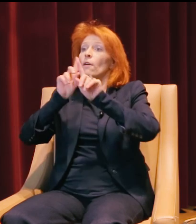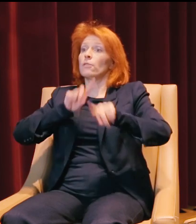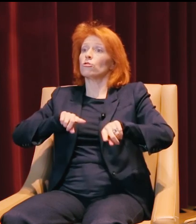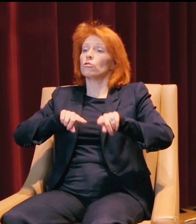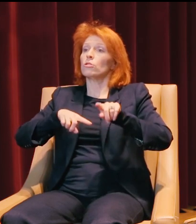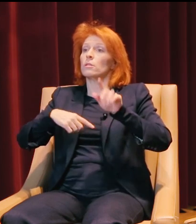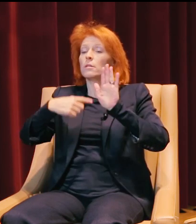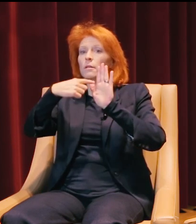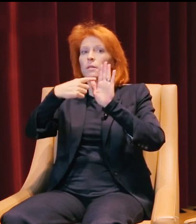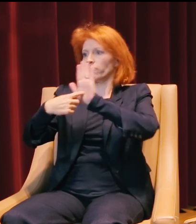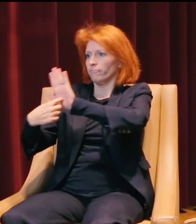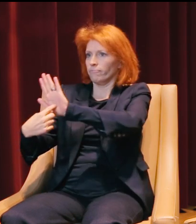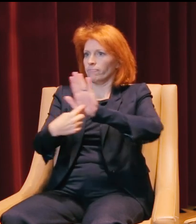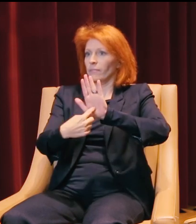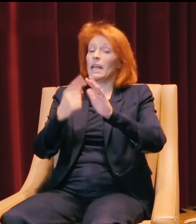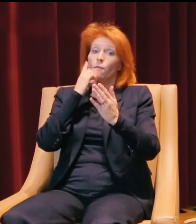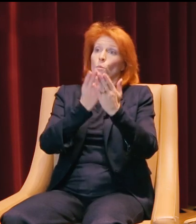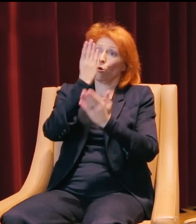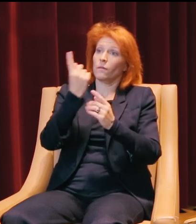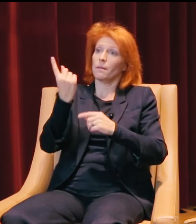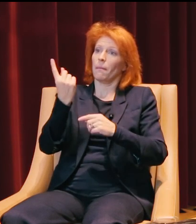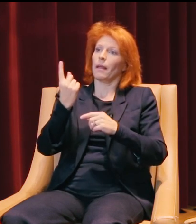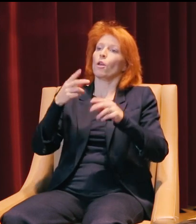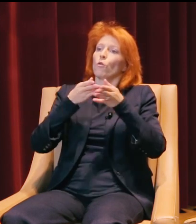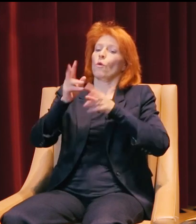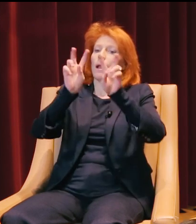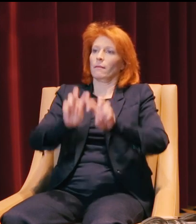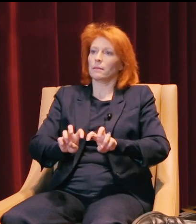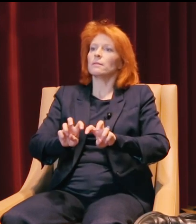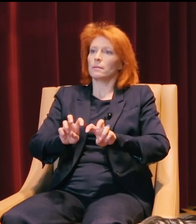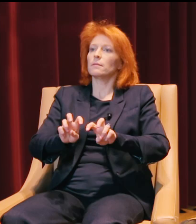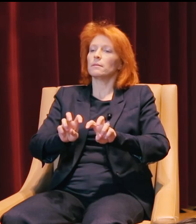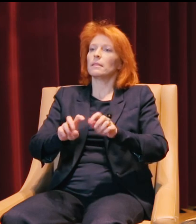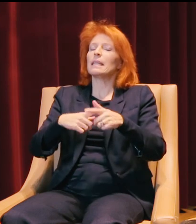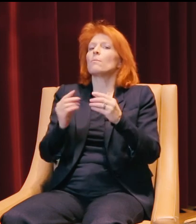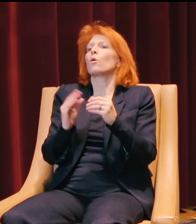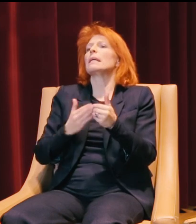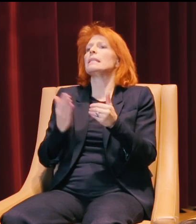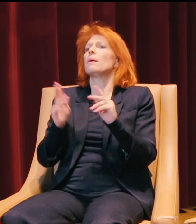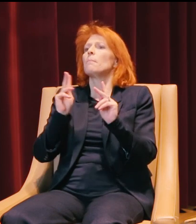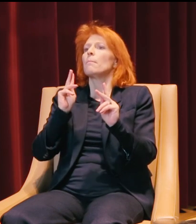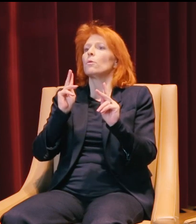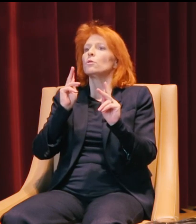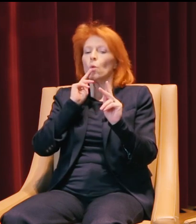You know if you can prove something analytically, it makes it a lot easier for people to adopt.